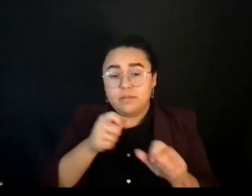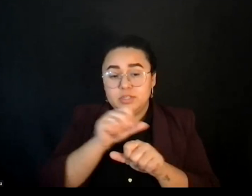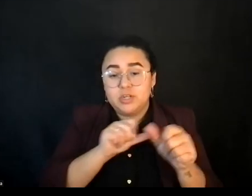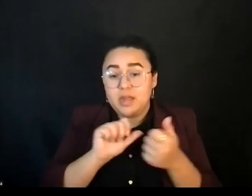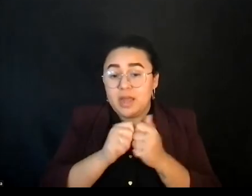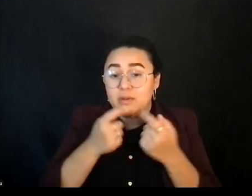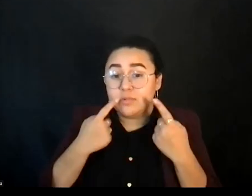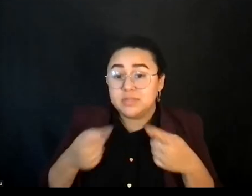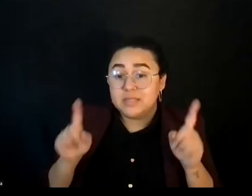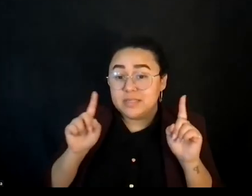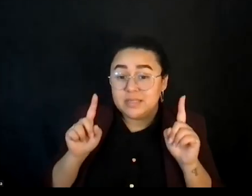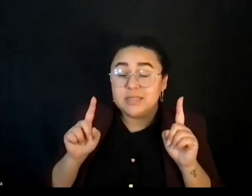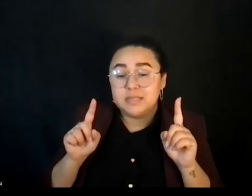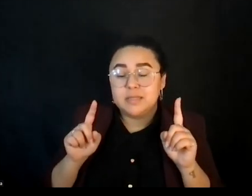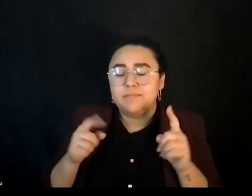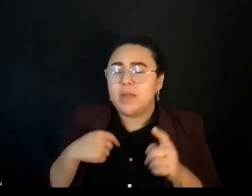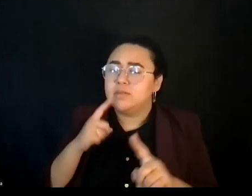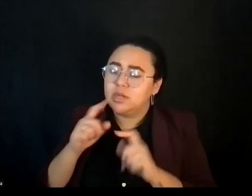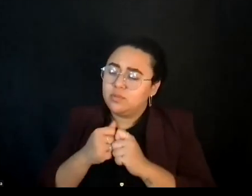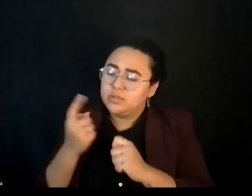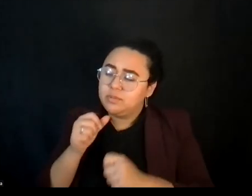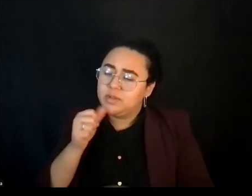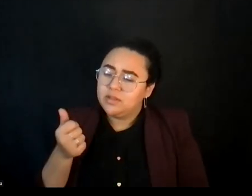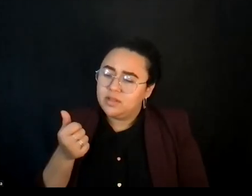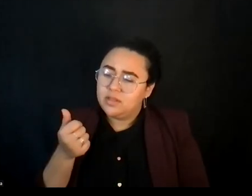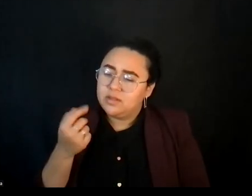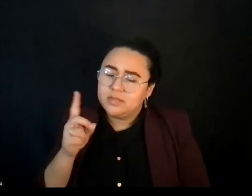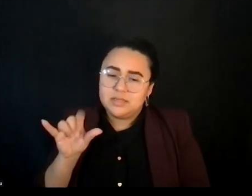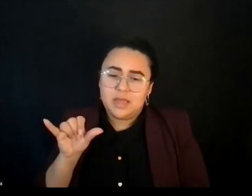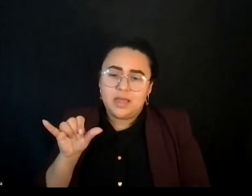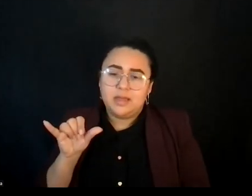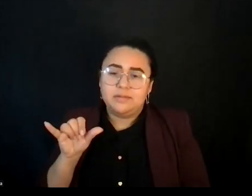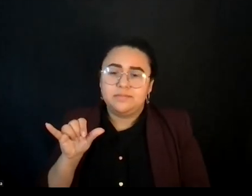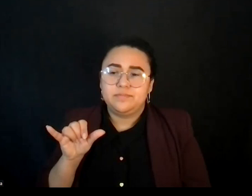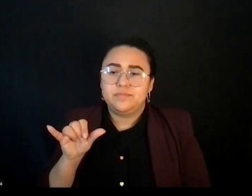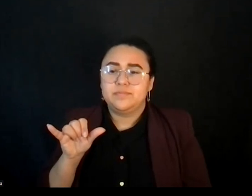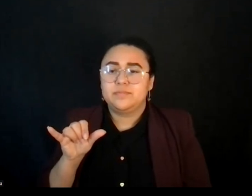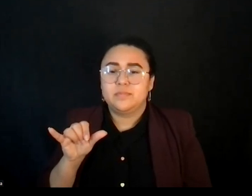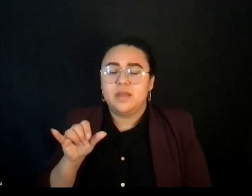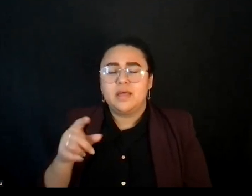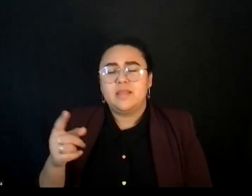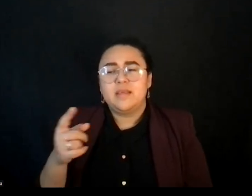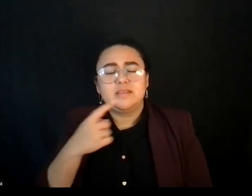I was talking to someone the other day and I stuck out to this nurse saying, What's your most exciting things?